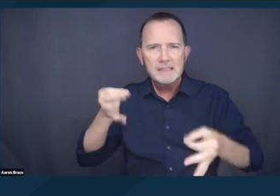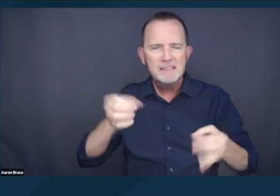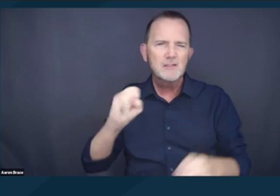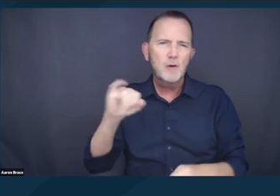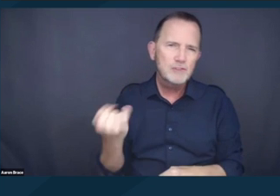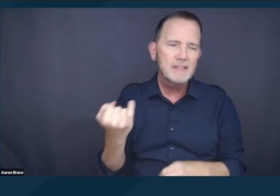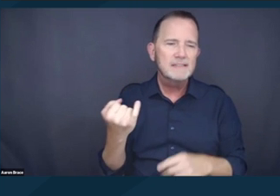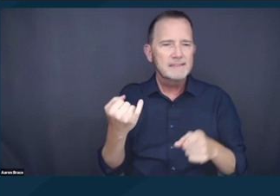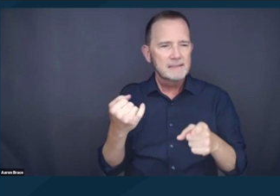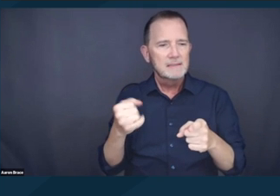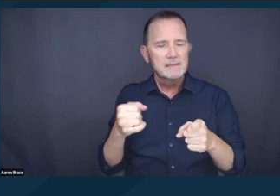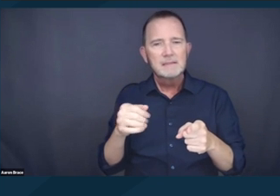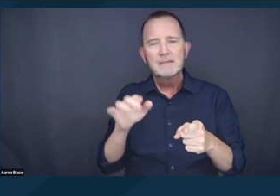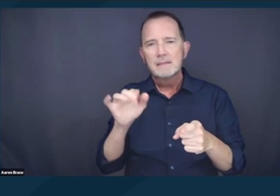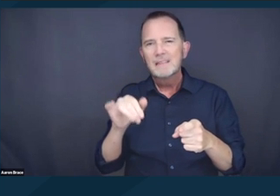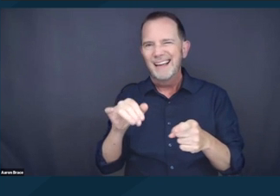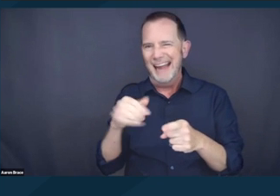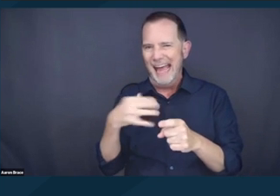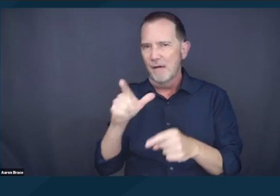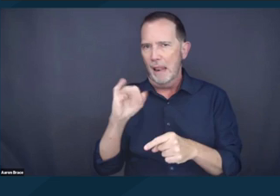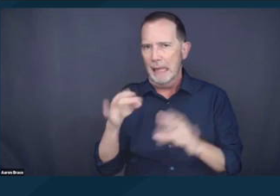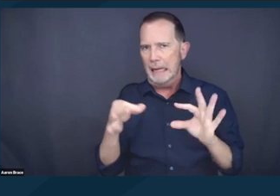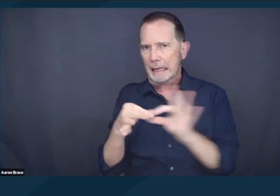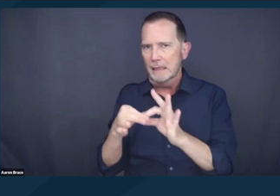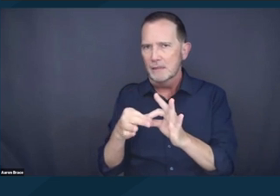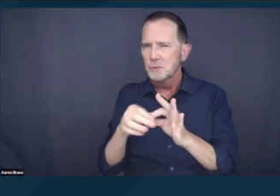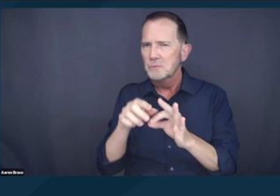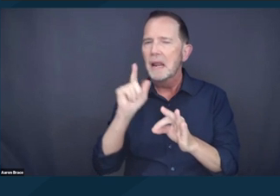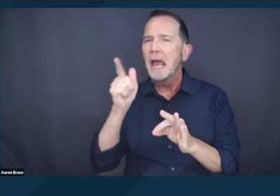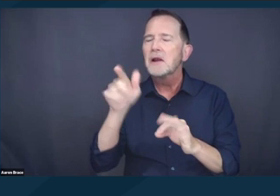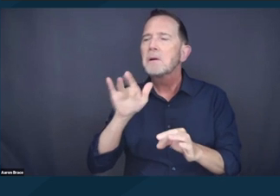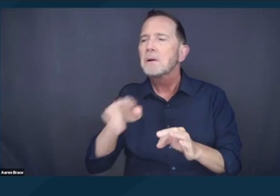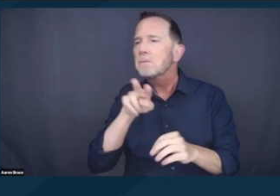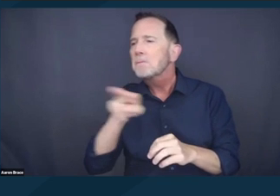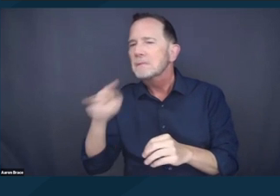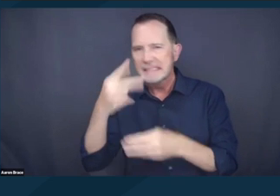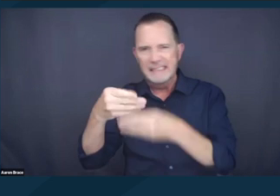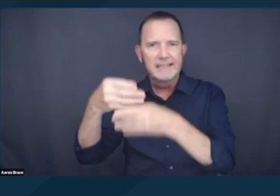for folks that are interested in taking a look at some of these briefs. And our organization,